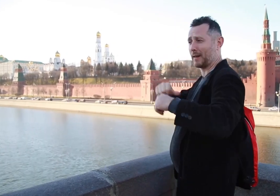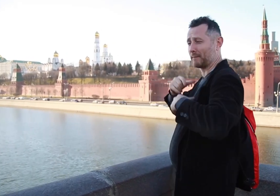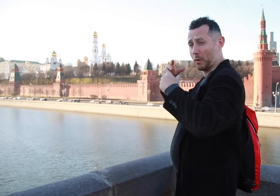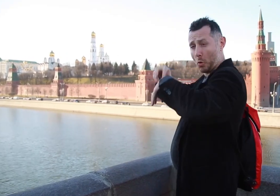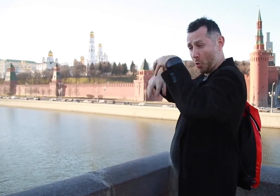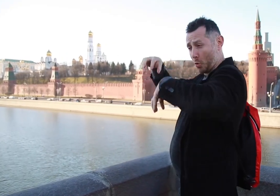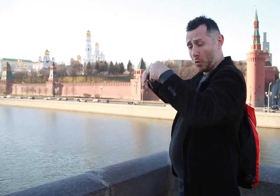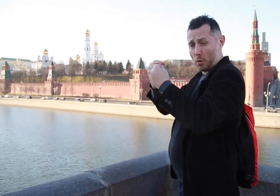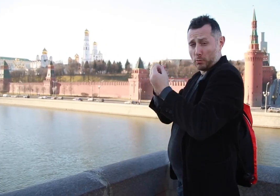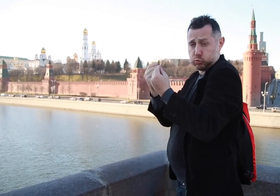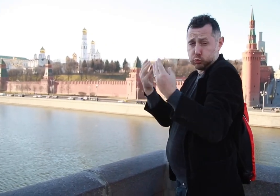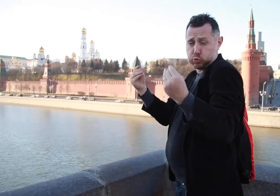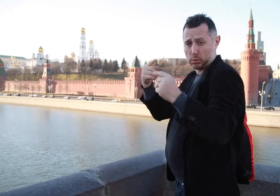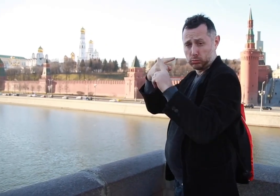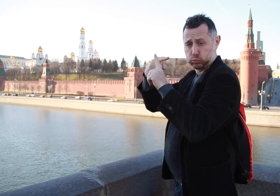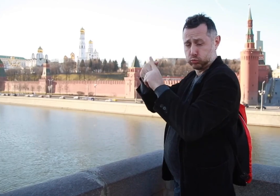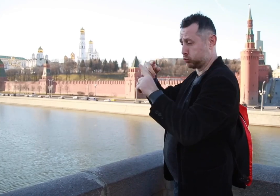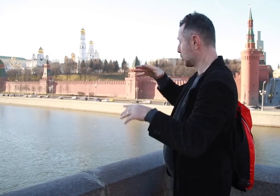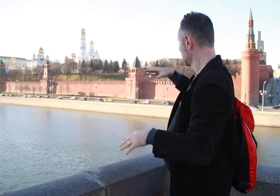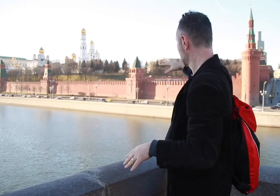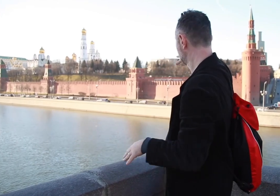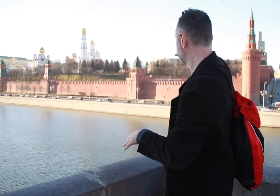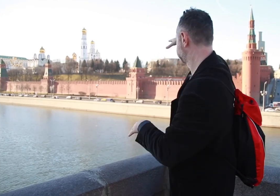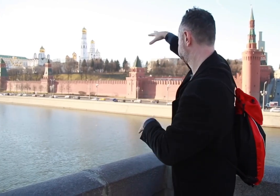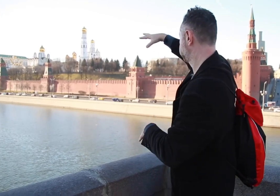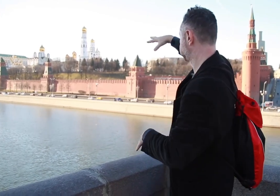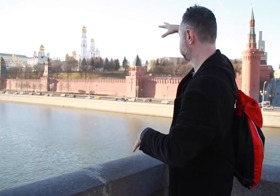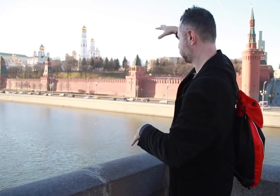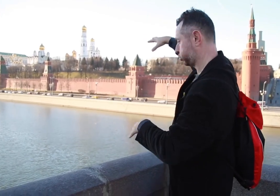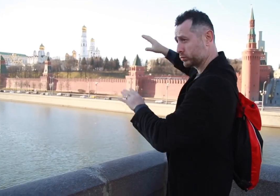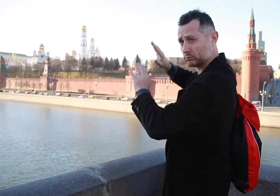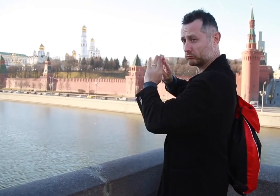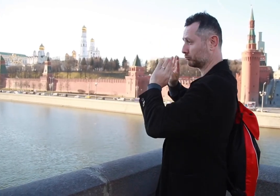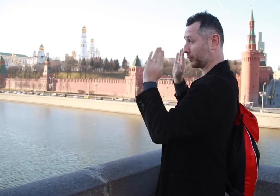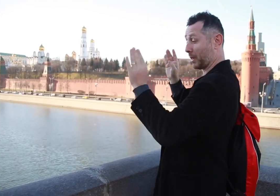the walls of the Kremlin. Many architects and